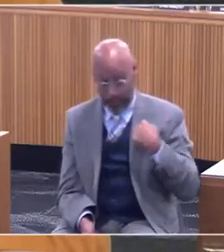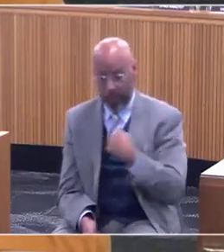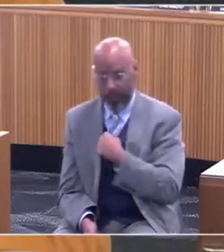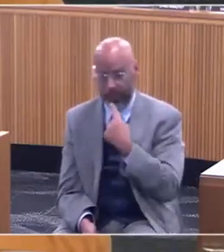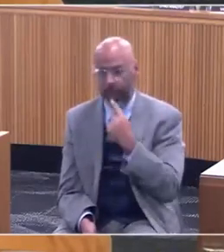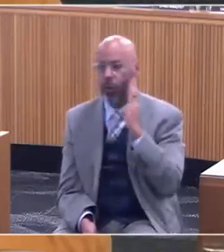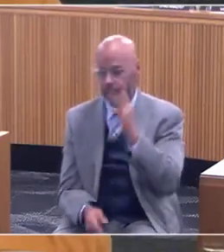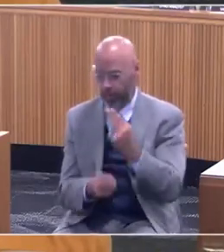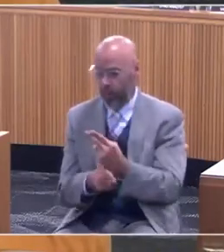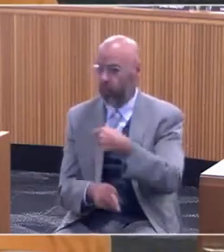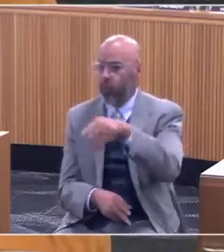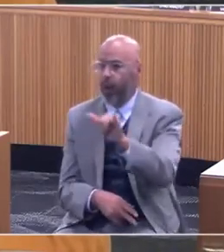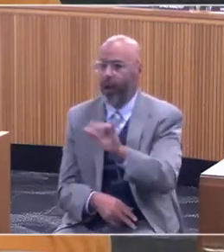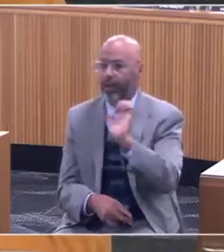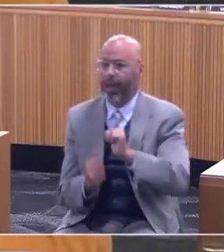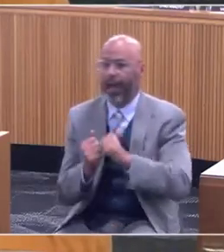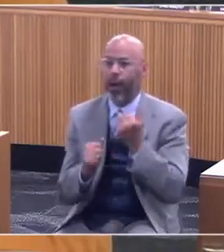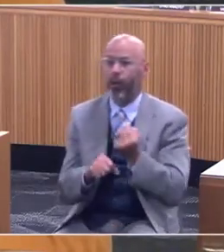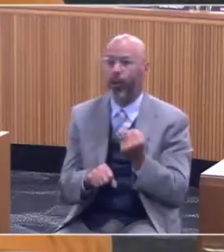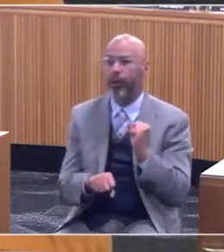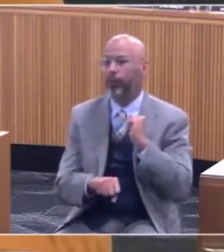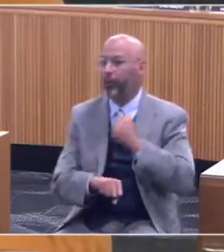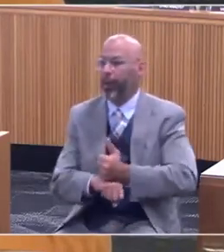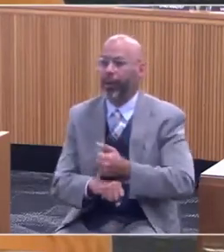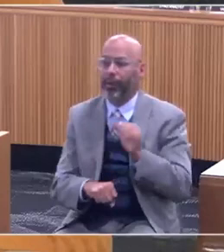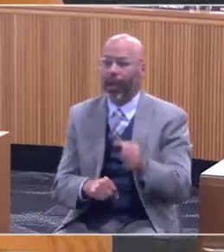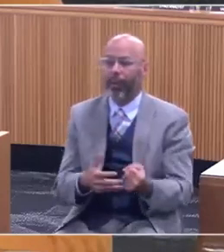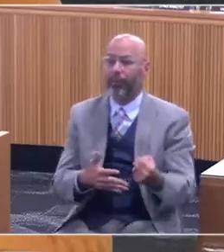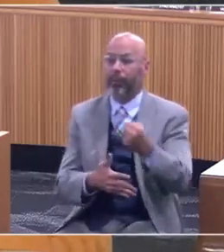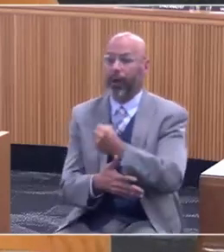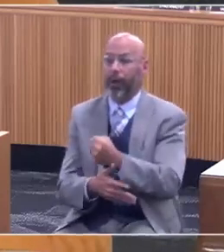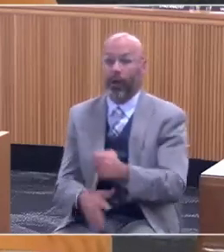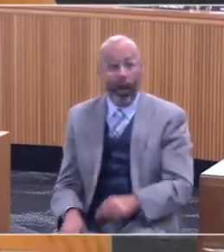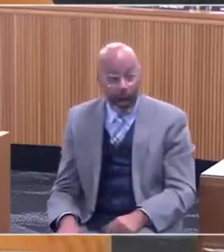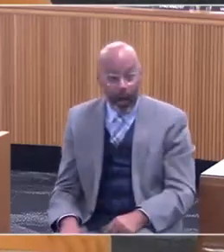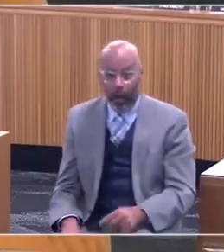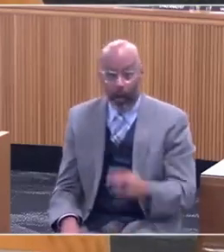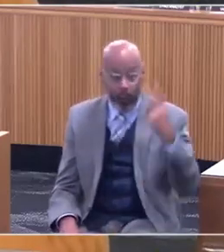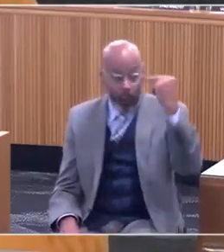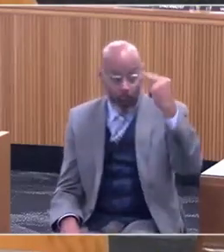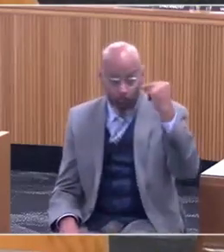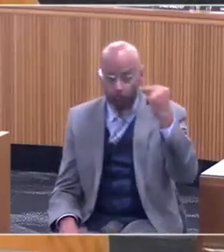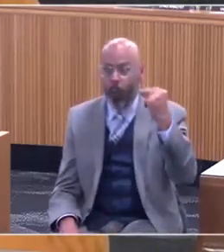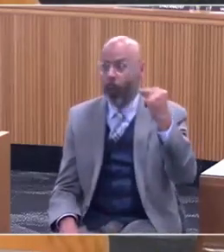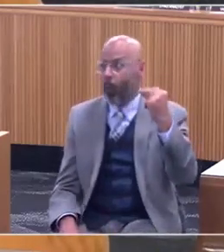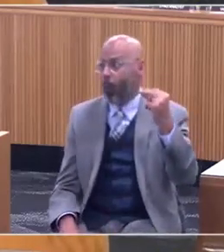as how we would create the prioritized list. So Oregon went back and created its own formula,